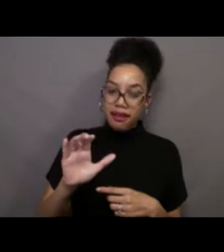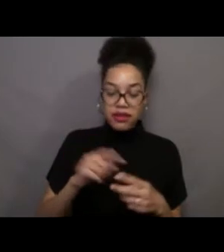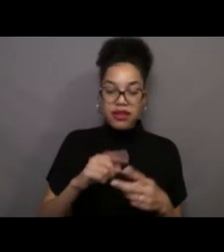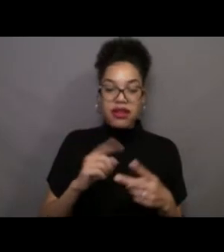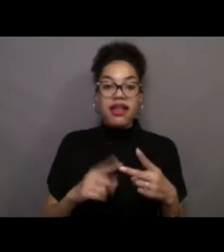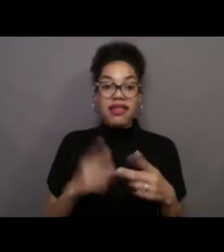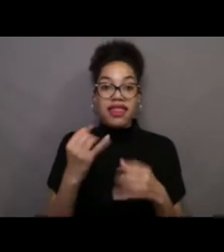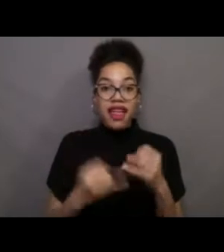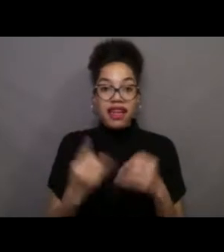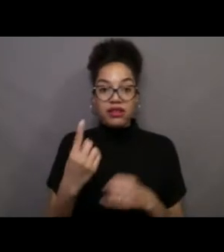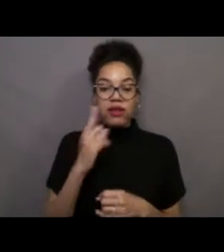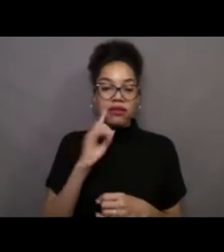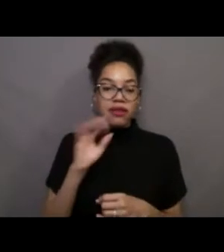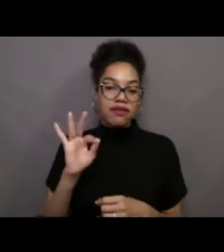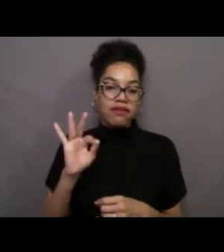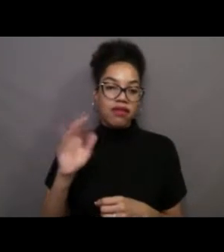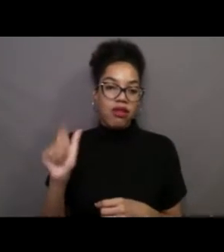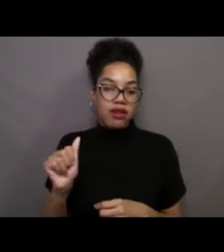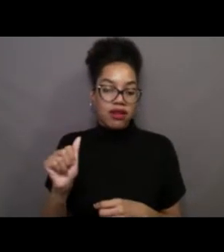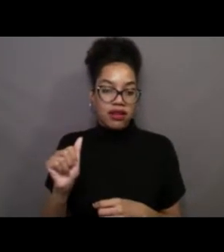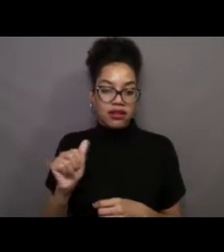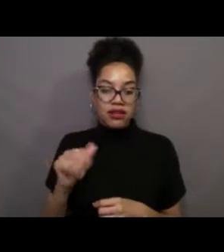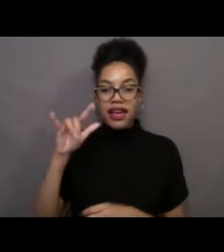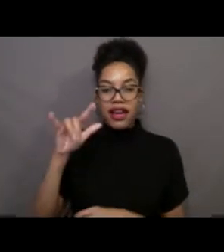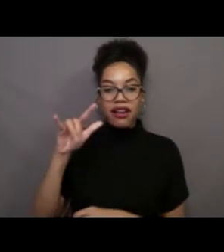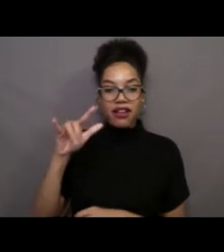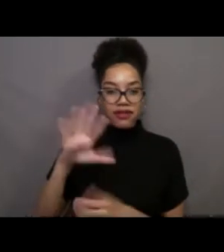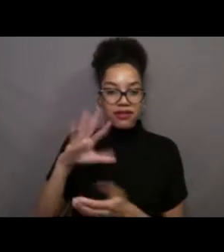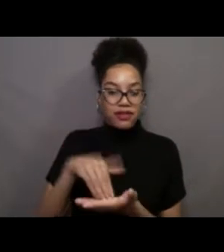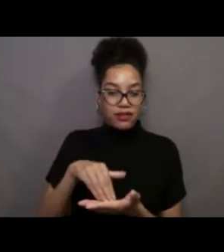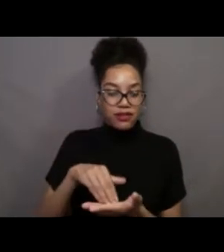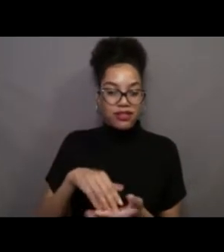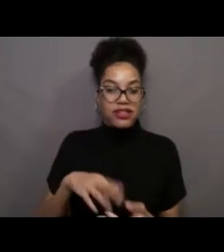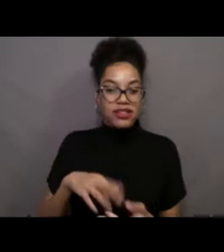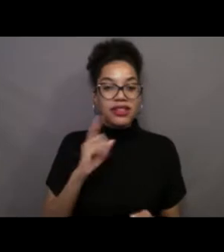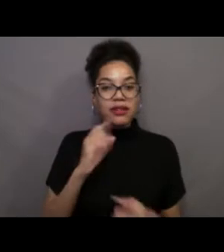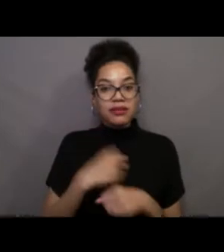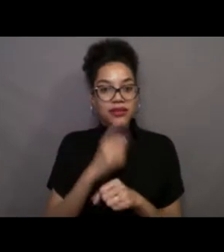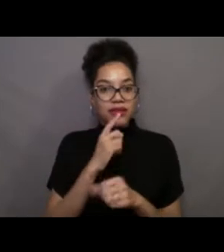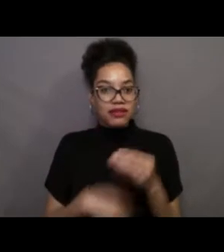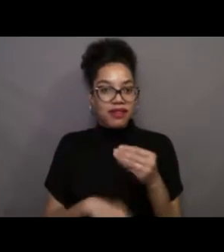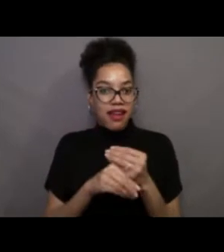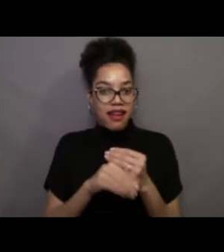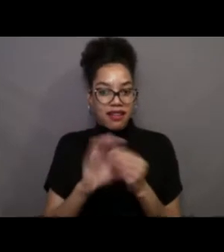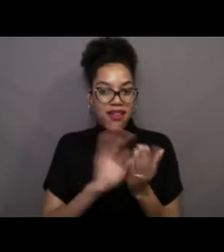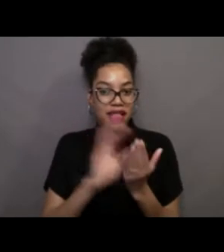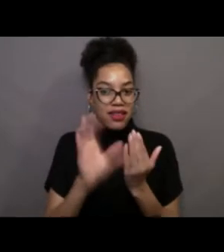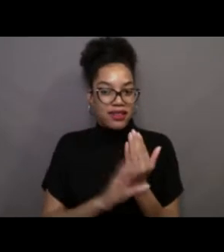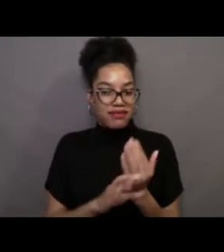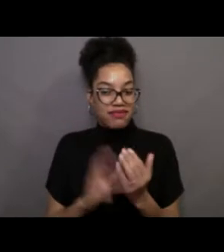So I hope you guys will mark your calendars and join us for that. And I hope you guys go back